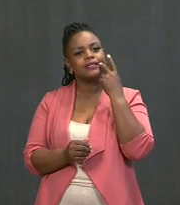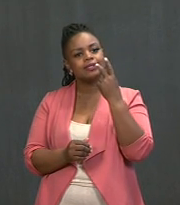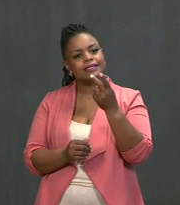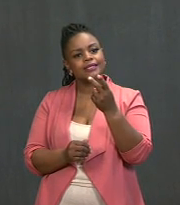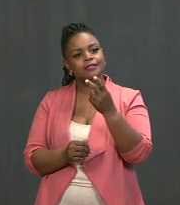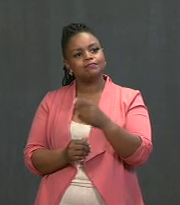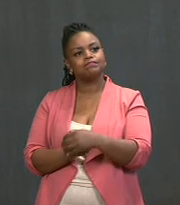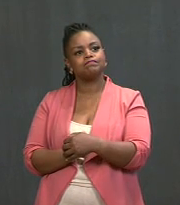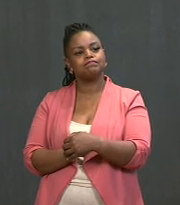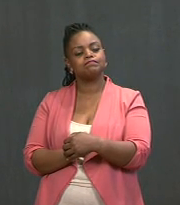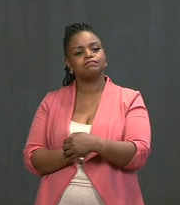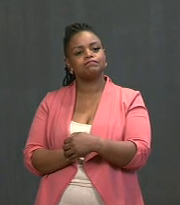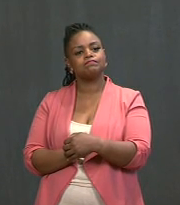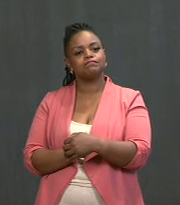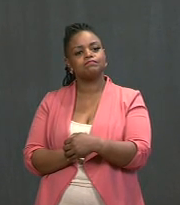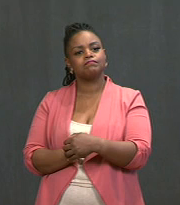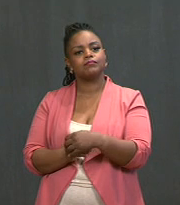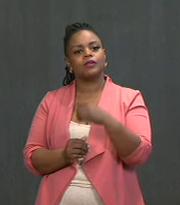for-profit operations and businesses